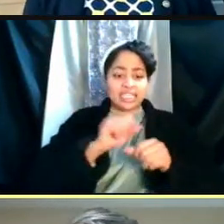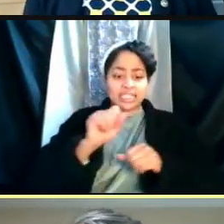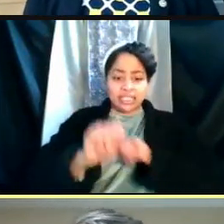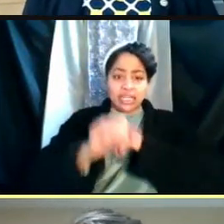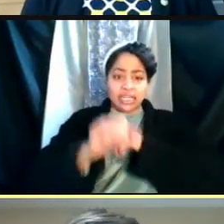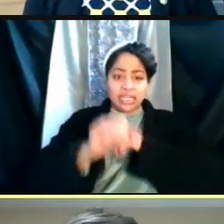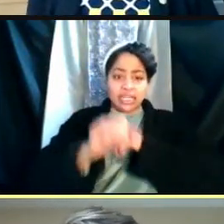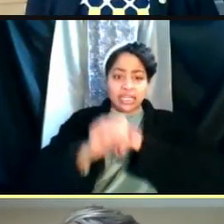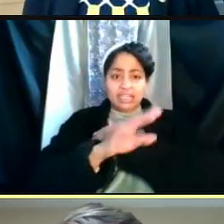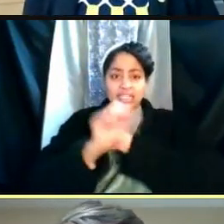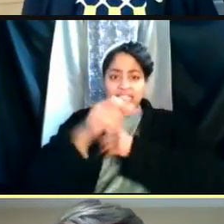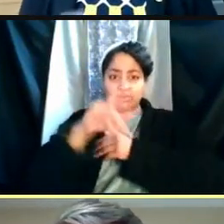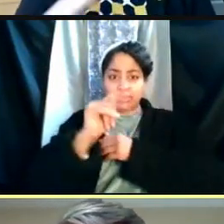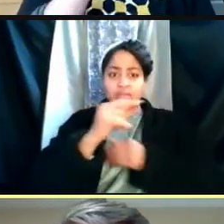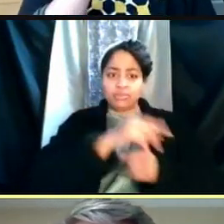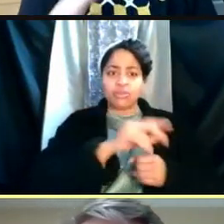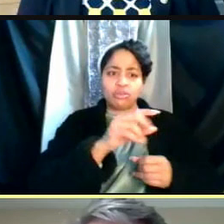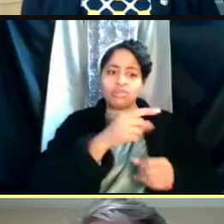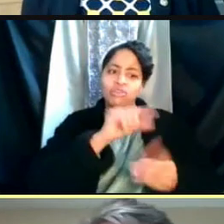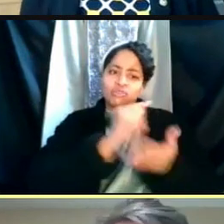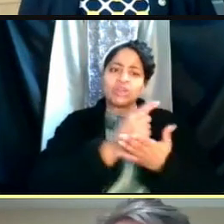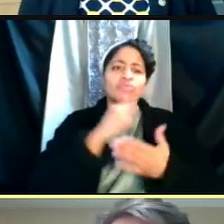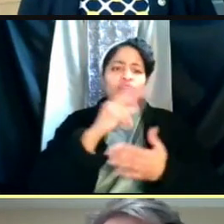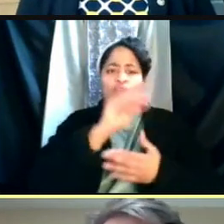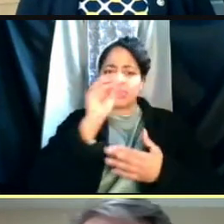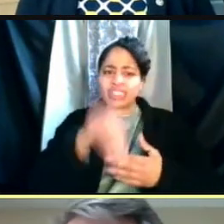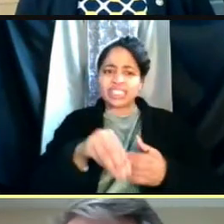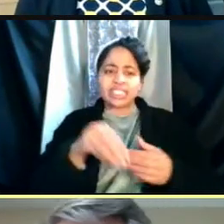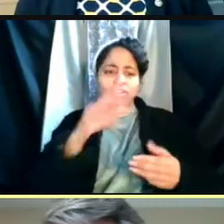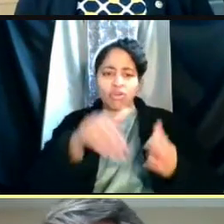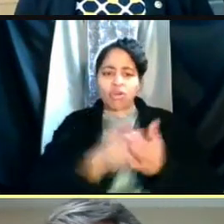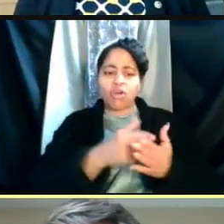for about 3% of all student cases. In January was over 10%.